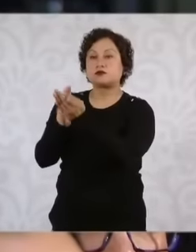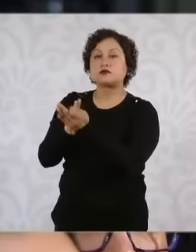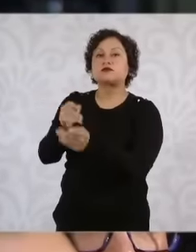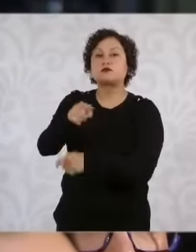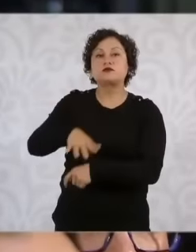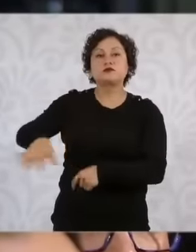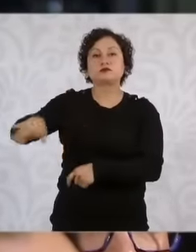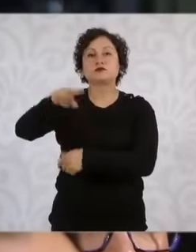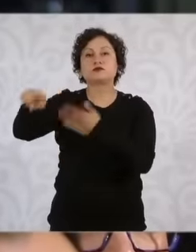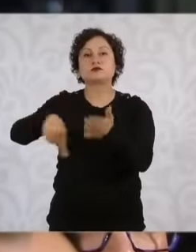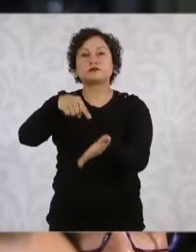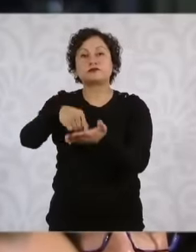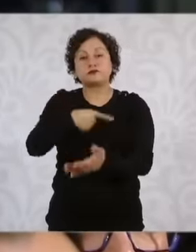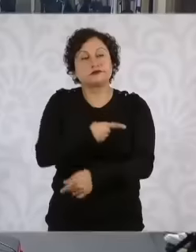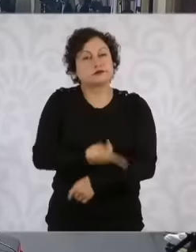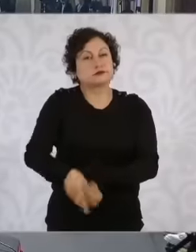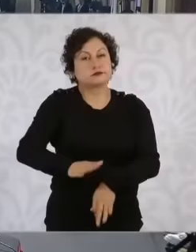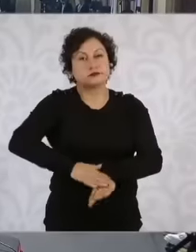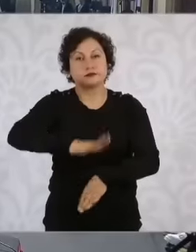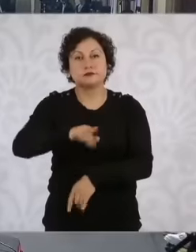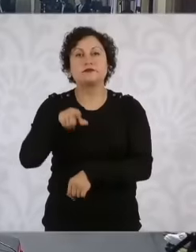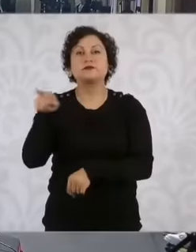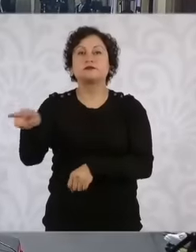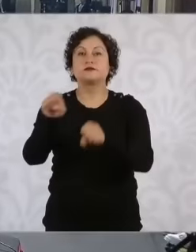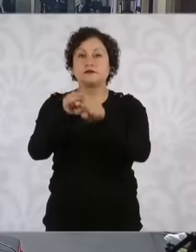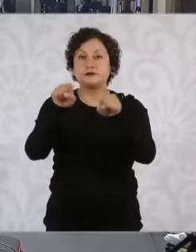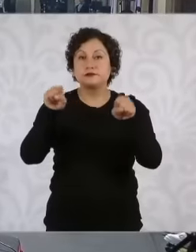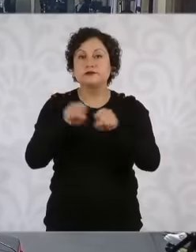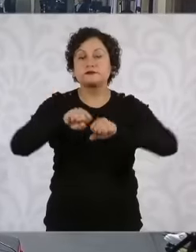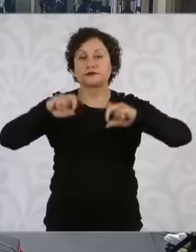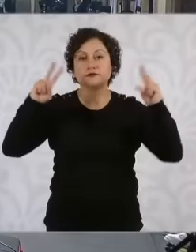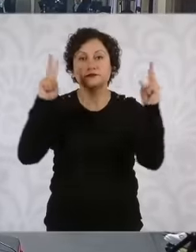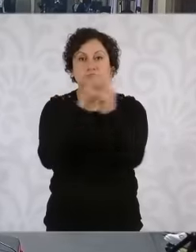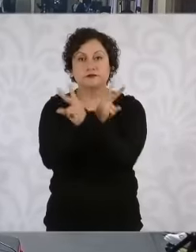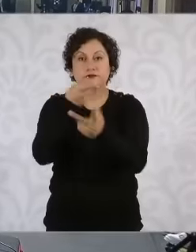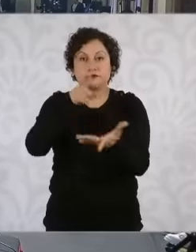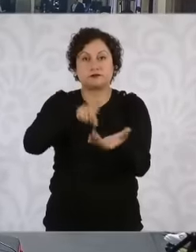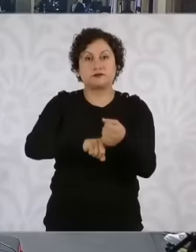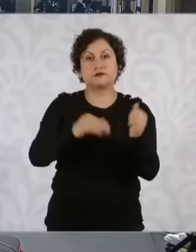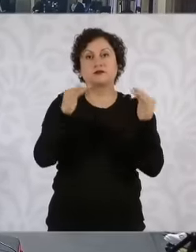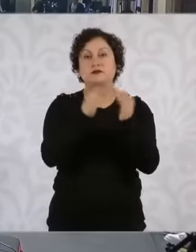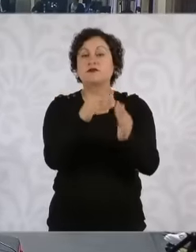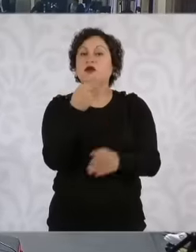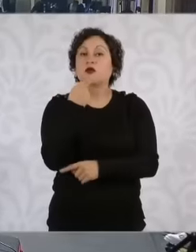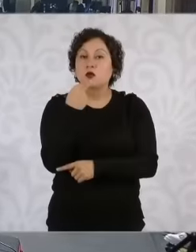where the use of air conditioning and ventilation systems is essential for temperatures